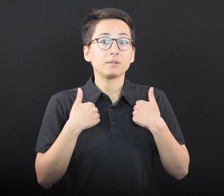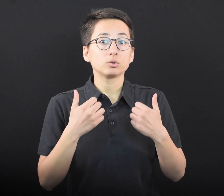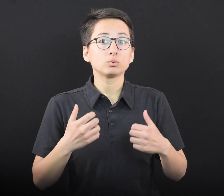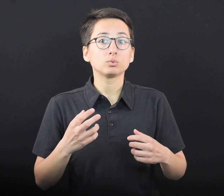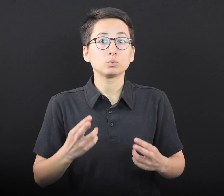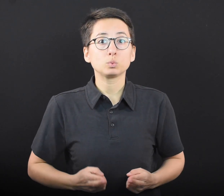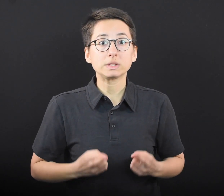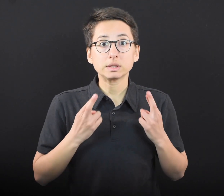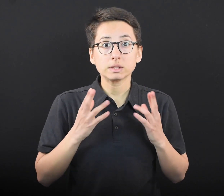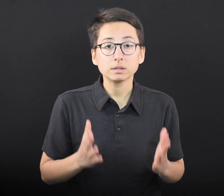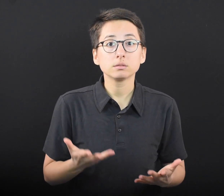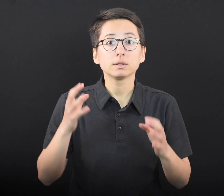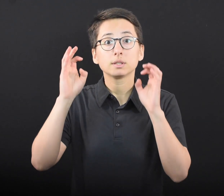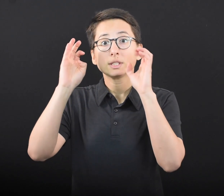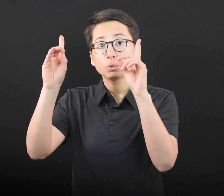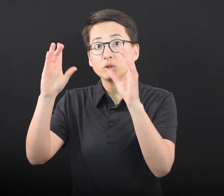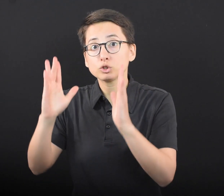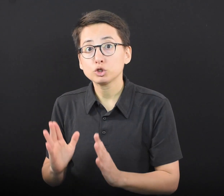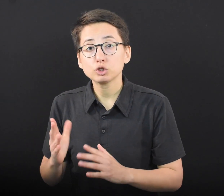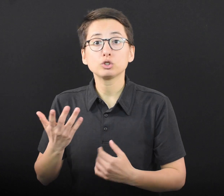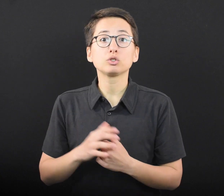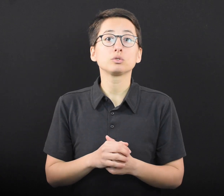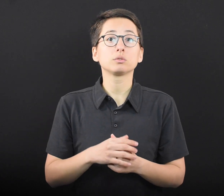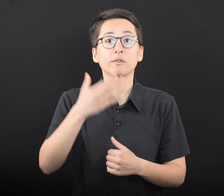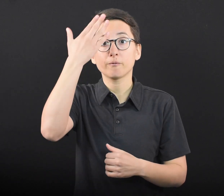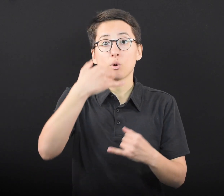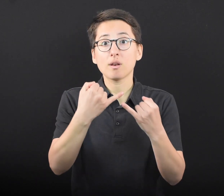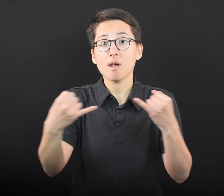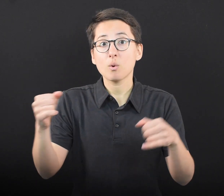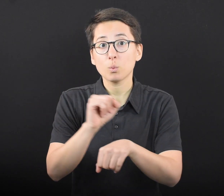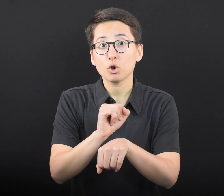educators, and front-line workers – have gotten their vaccines.